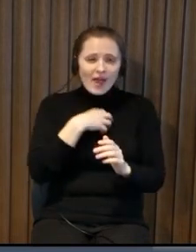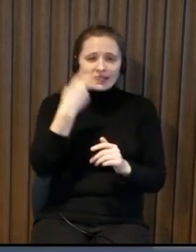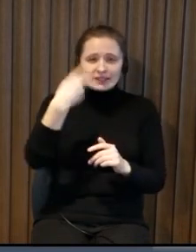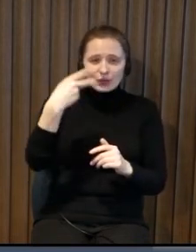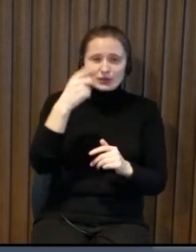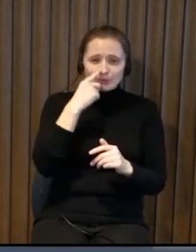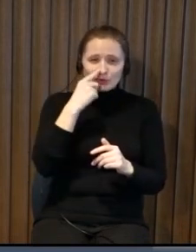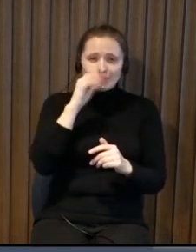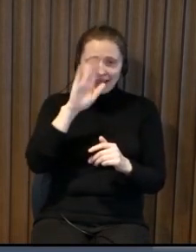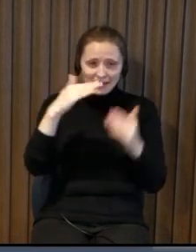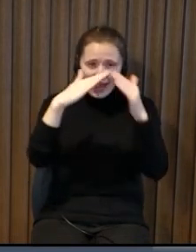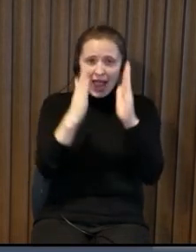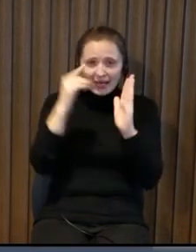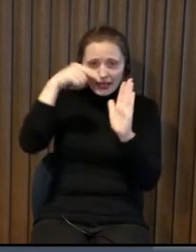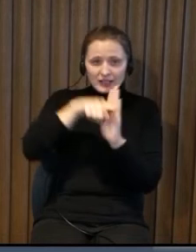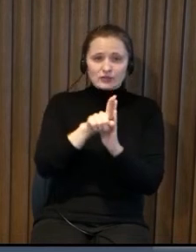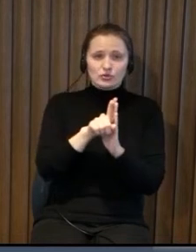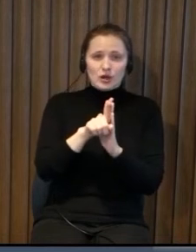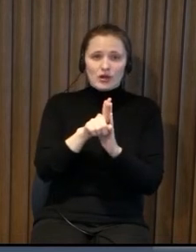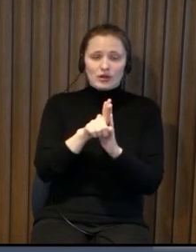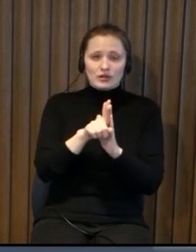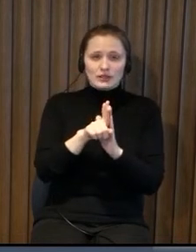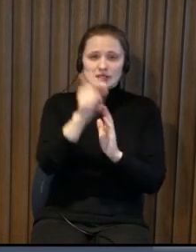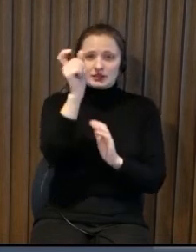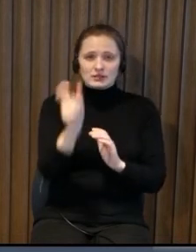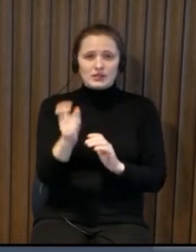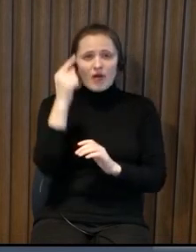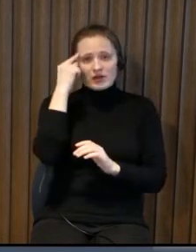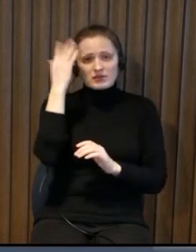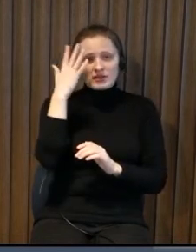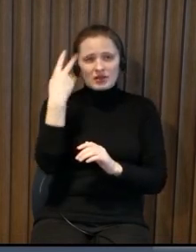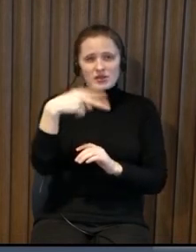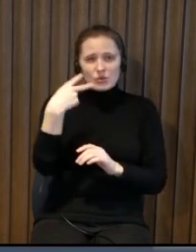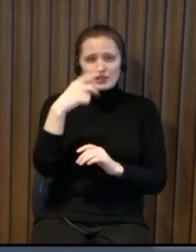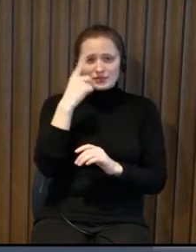example you enter to the building you you go to that building and then you understand that